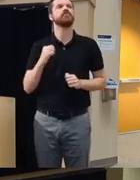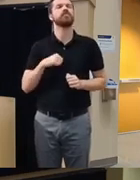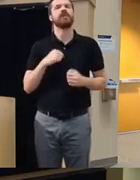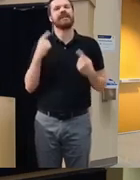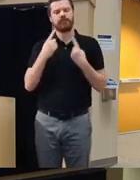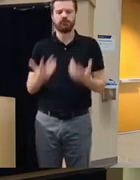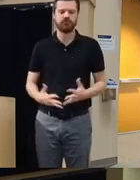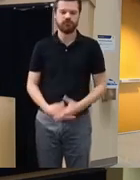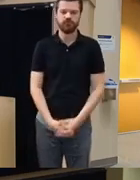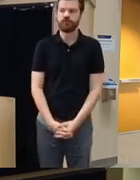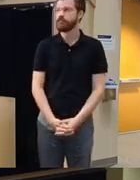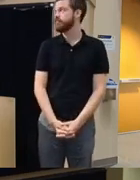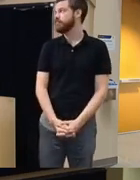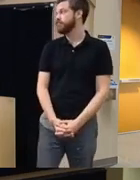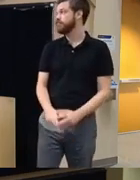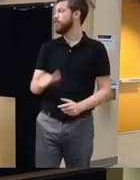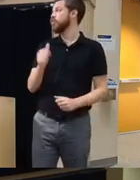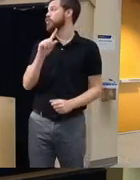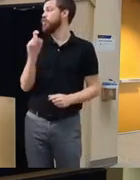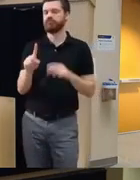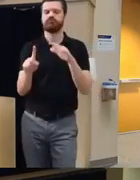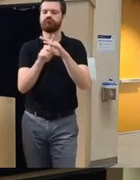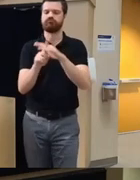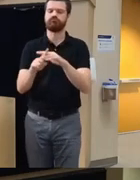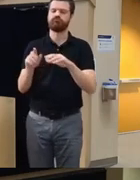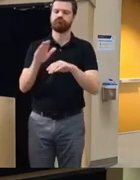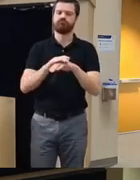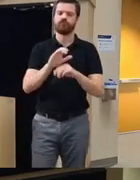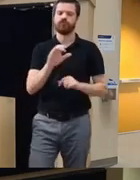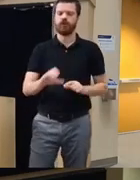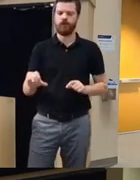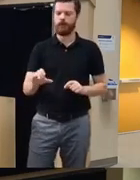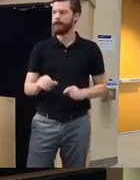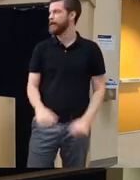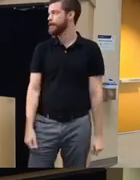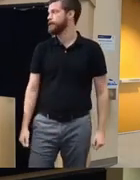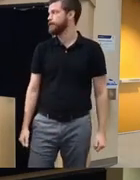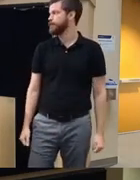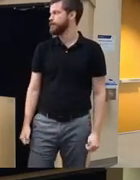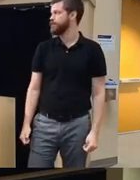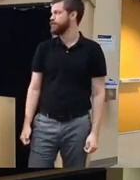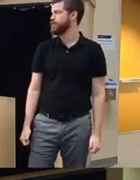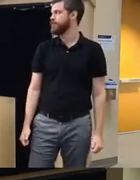but another question that's being asked is that doesn't this also uh leads to you know working